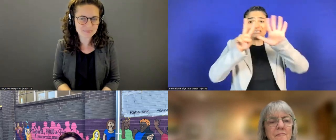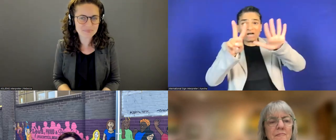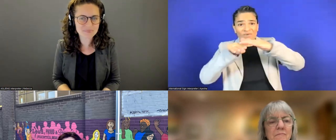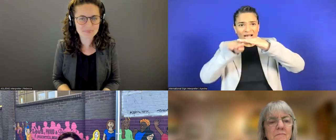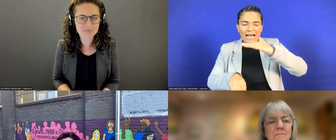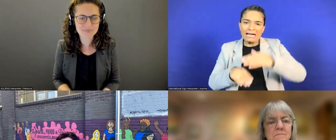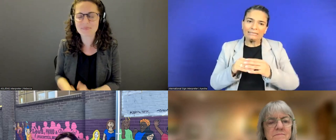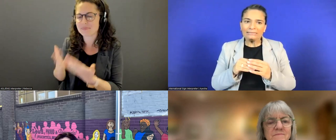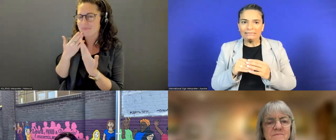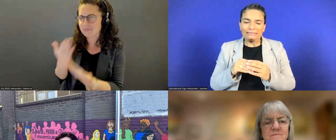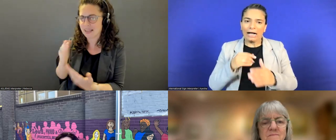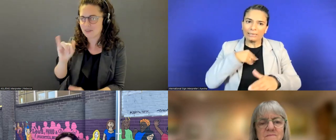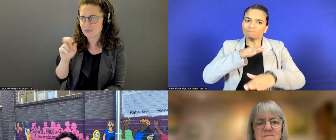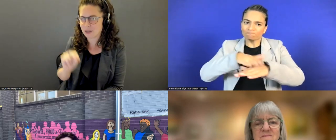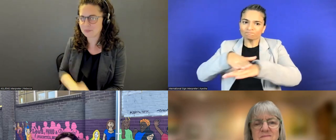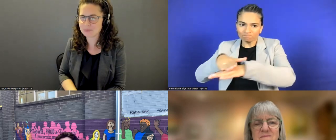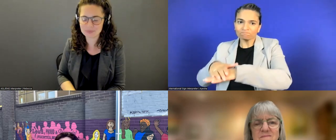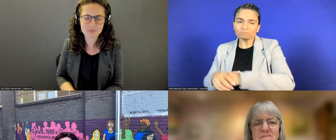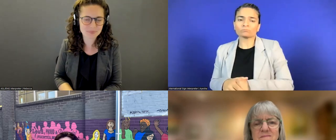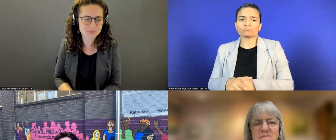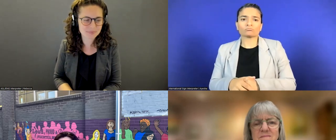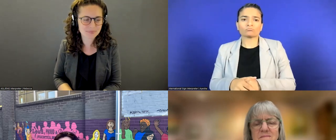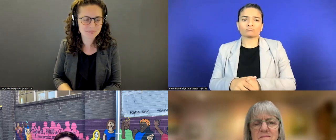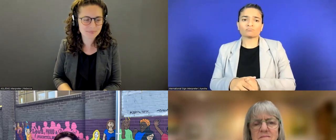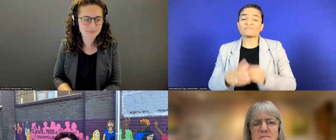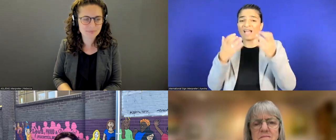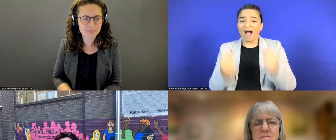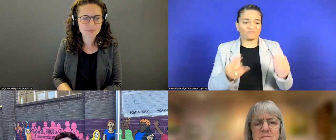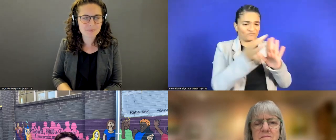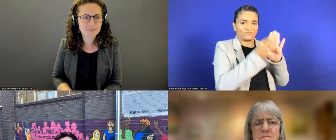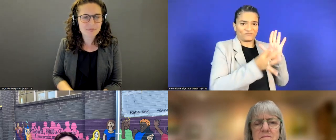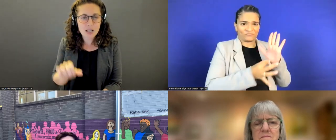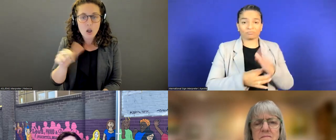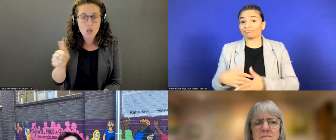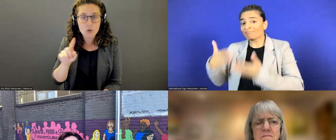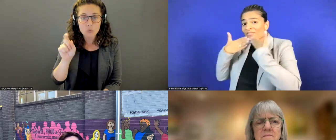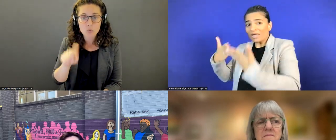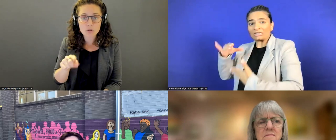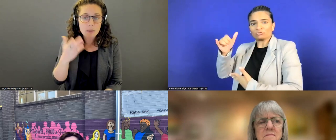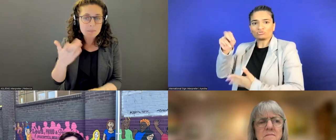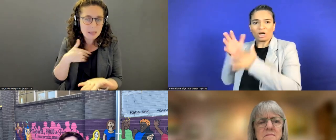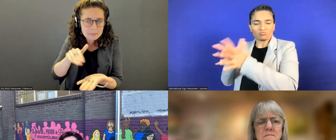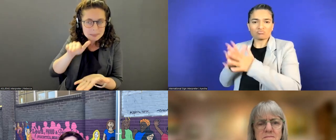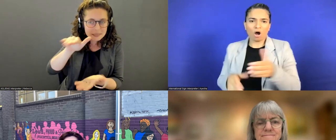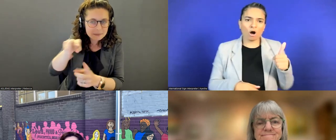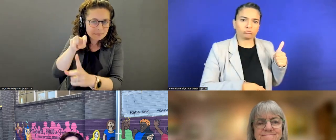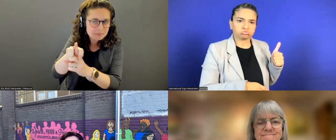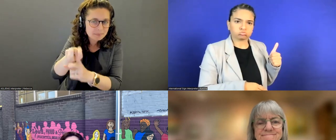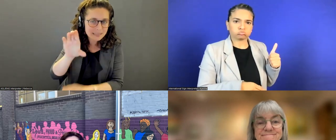Jennifer Kim: Yeah. Ashley Holben: Here's another question. Maybe for CIEE, actually.